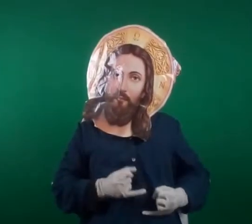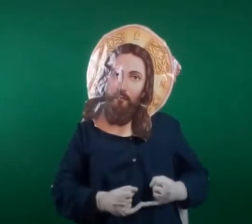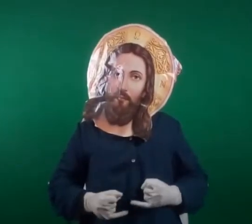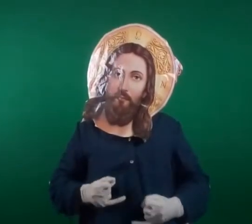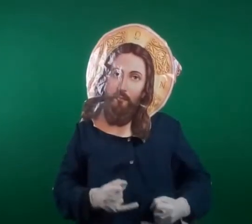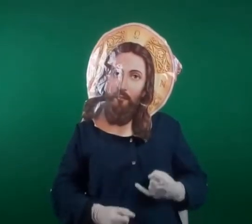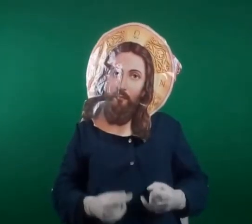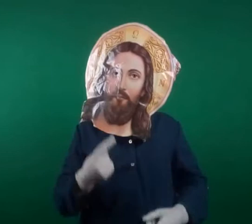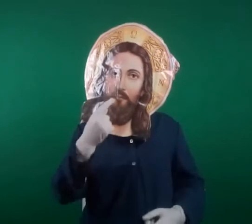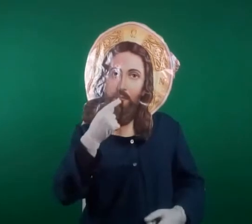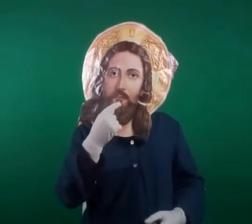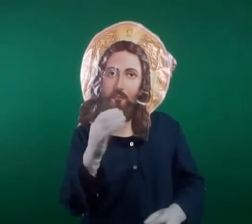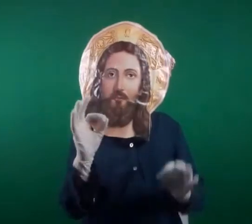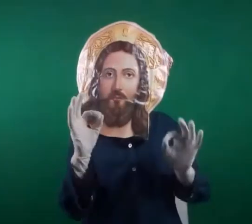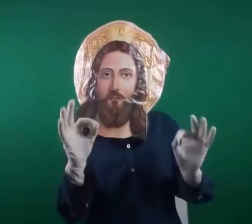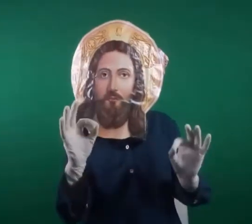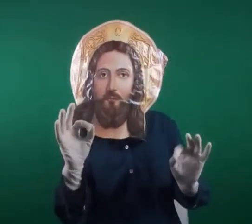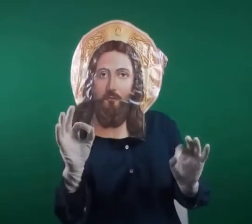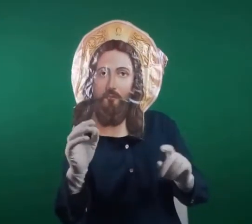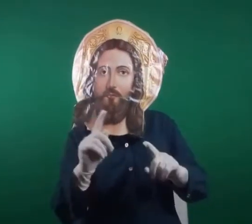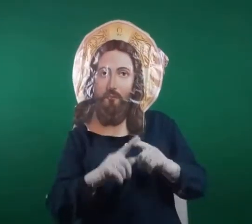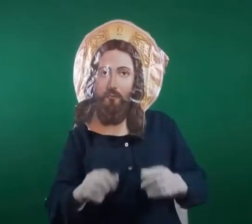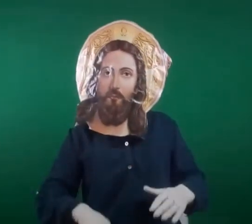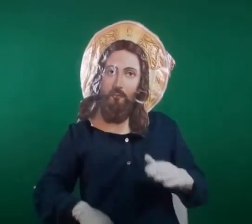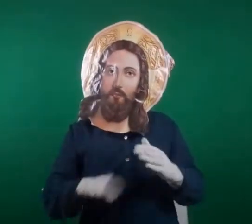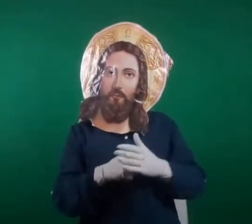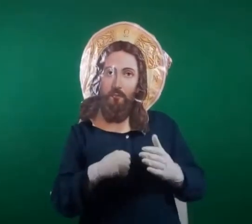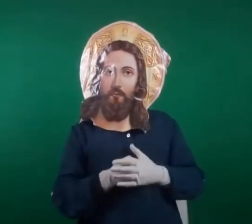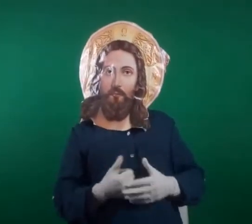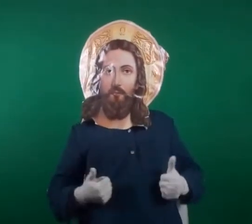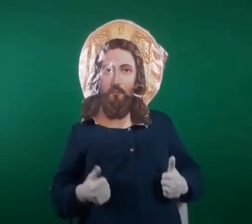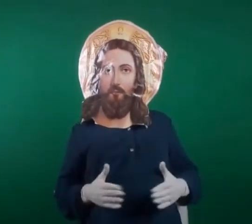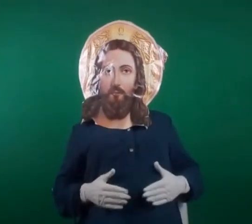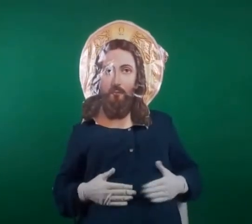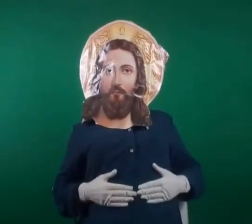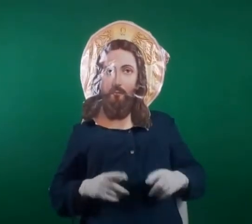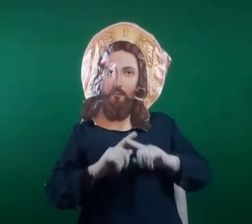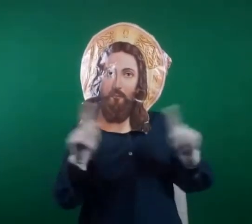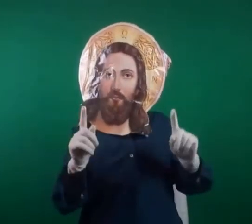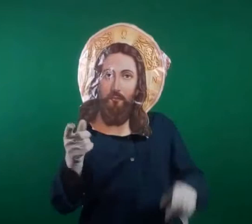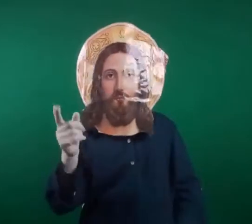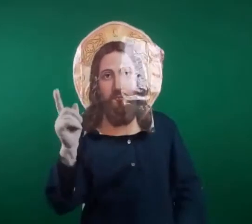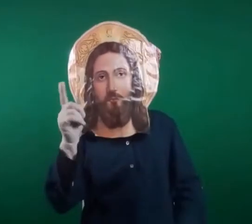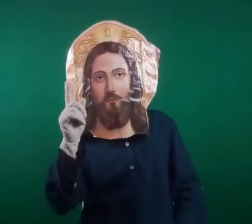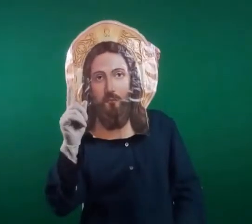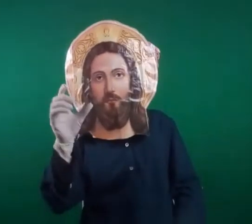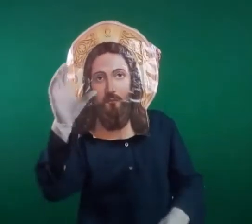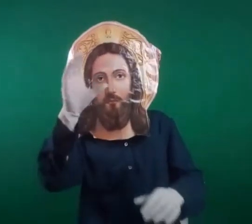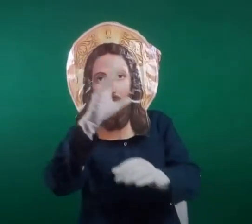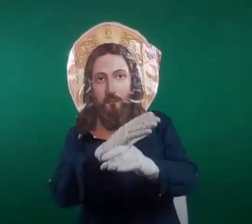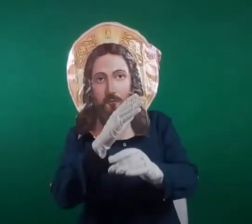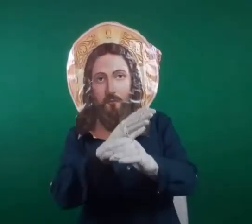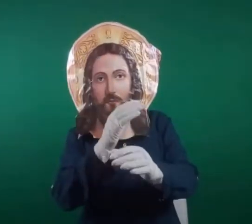It tastes swett and satisfying but beware of its dangers, do not be lured into its evils.